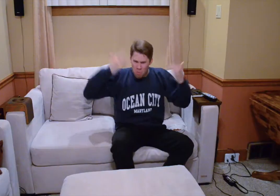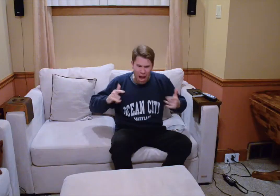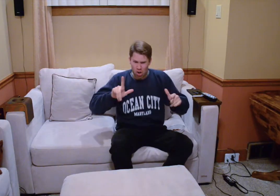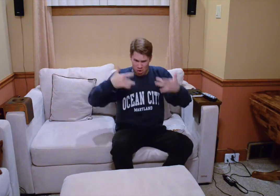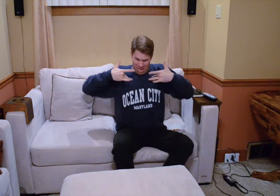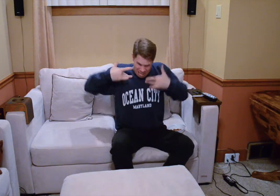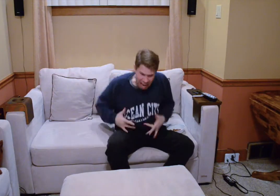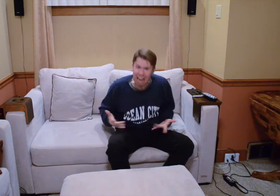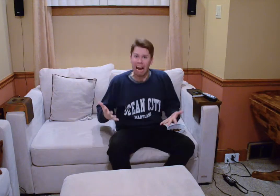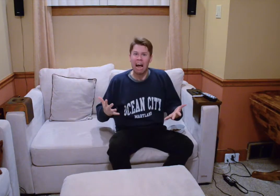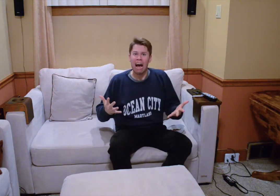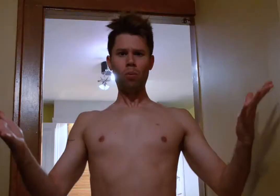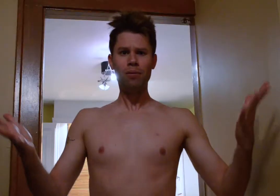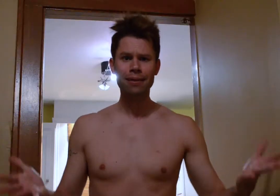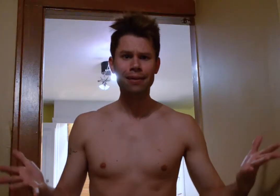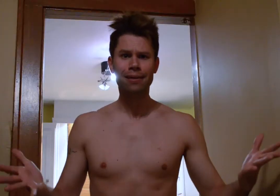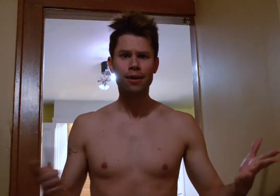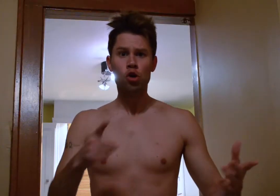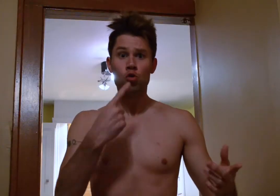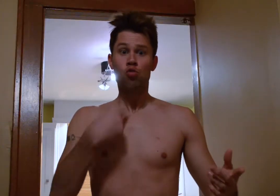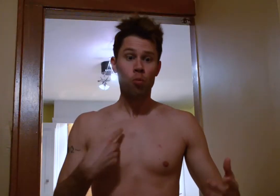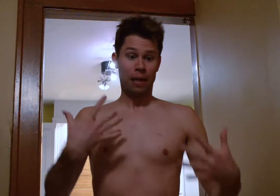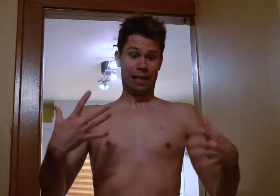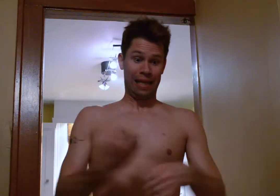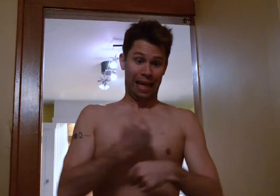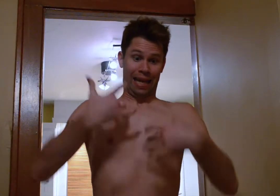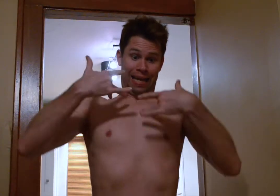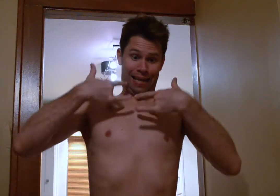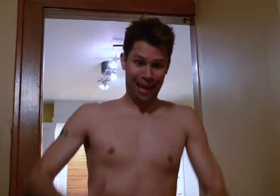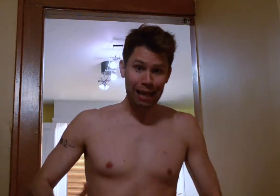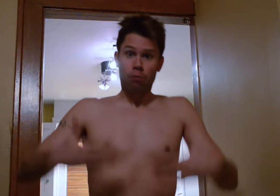WHY ARE YOU NAKED??? YOU TOLD ME GET NAKED!